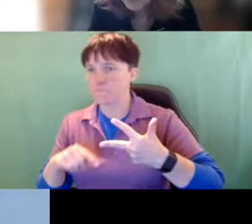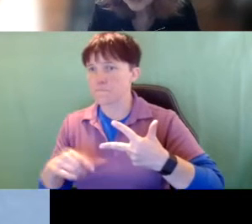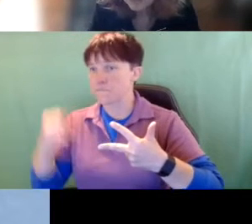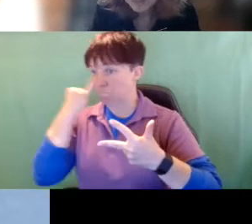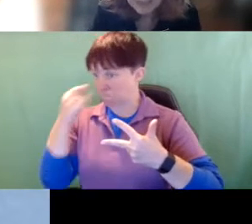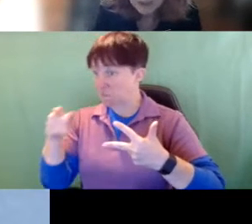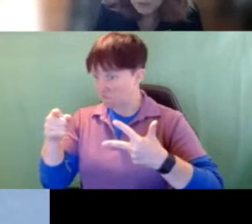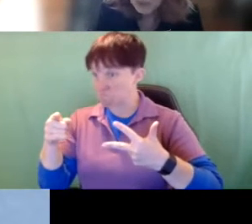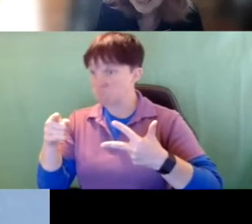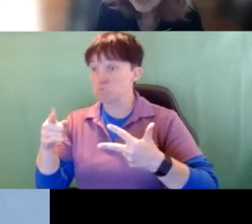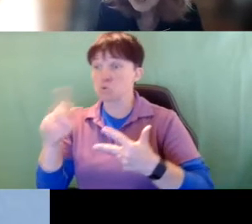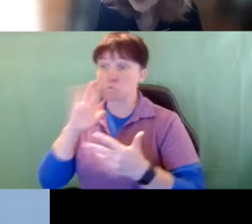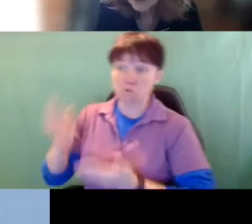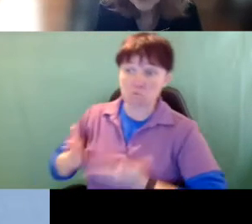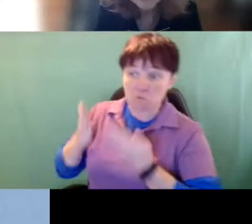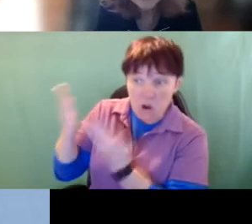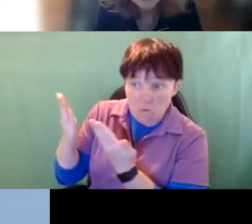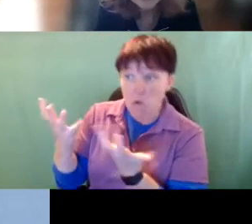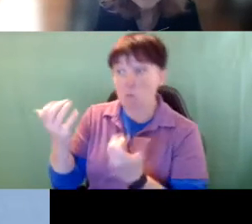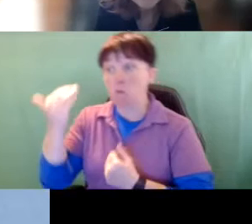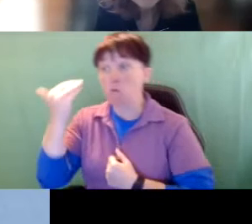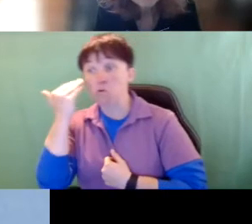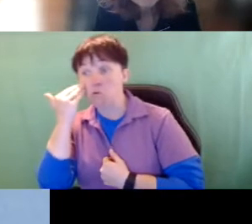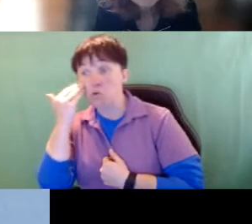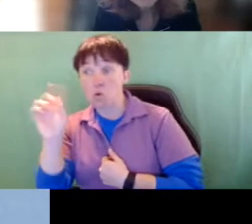you'll be recommending or wanting to know where training occurs